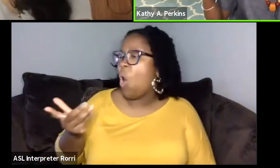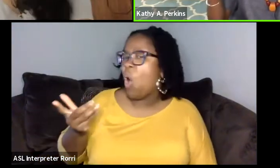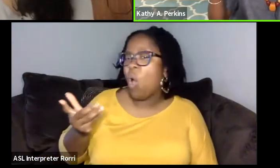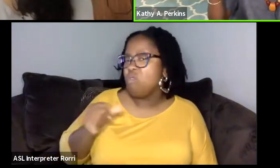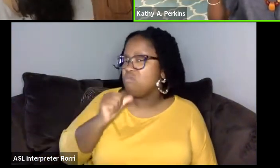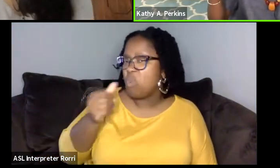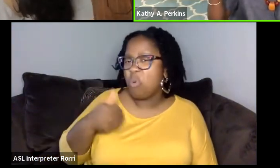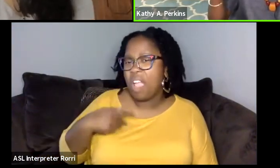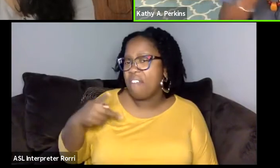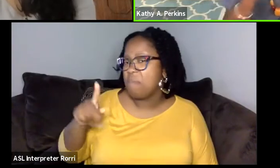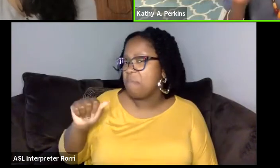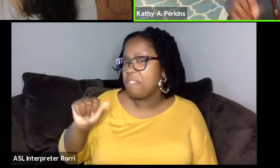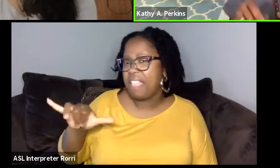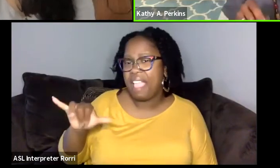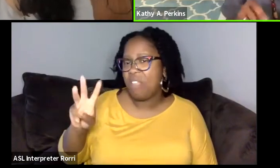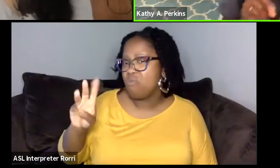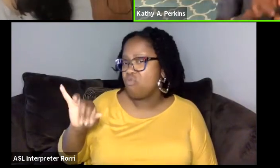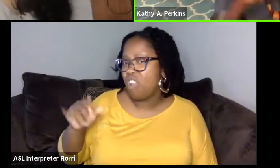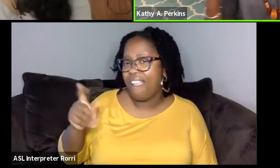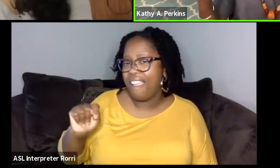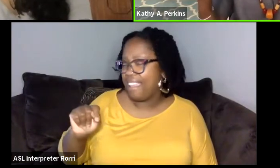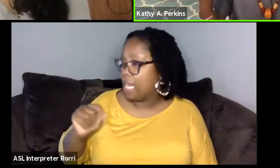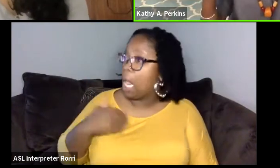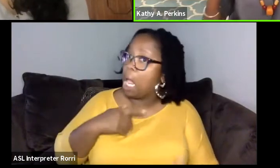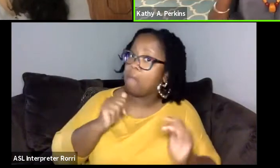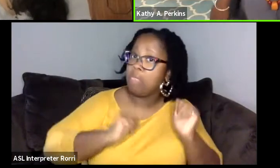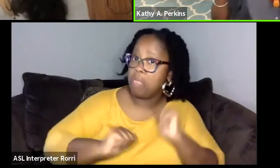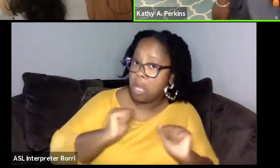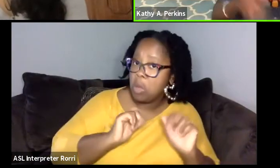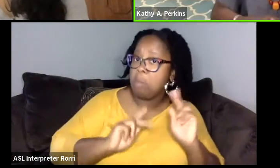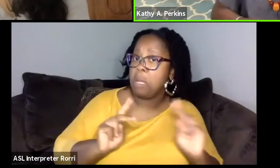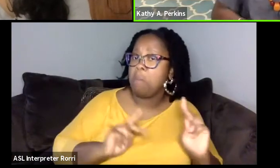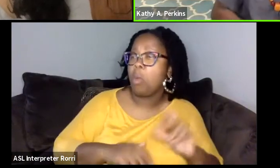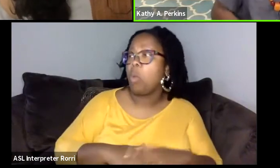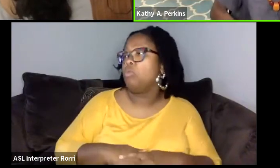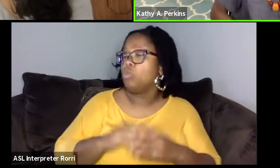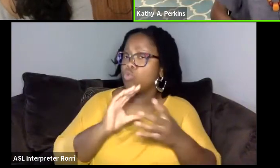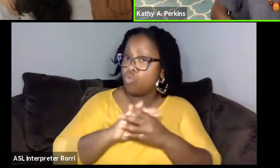We have some theater people or a storytellers who perform, I was like, okay.